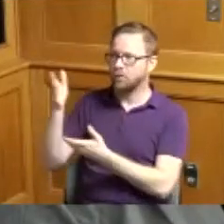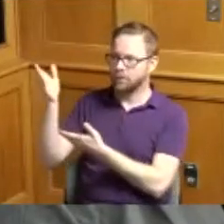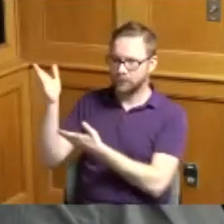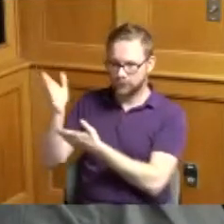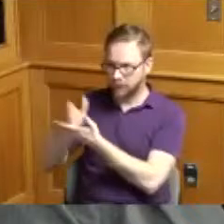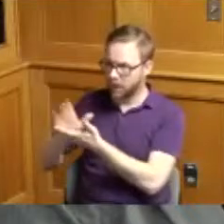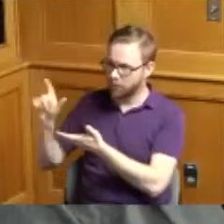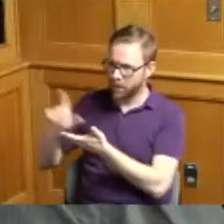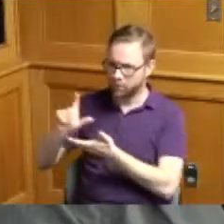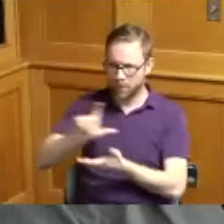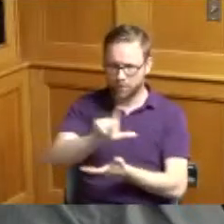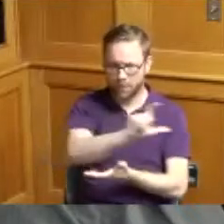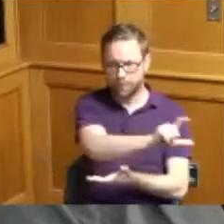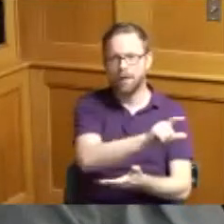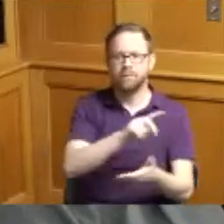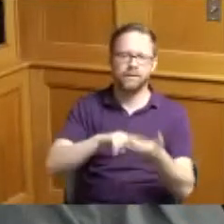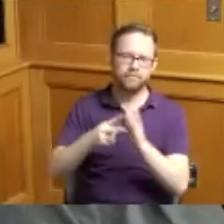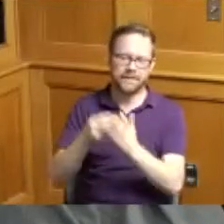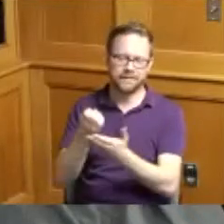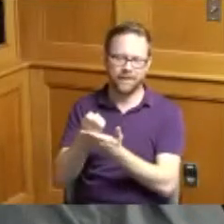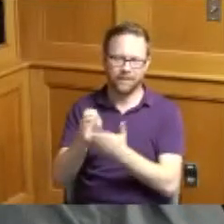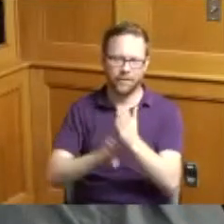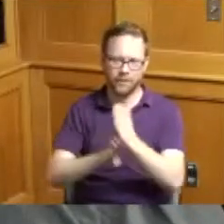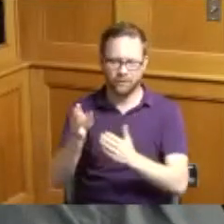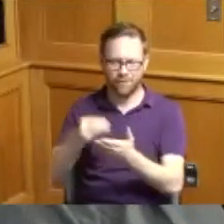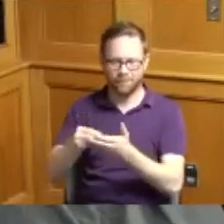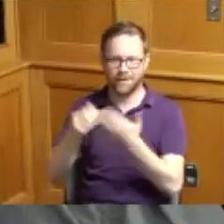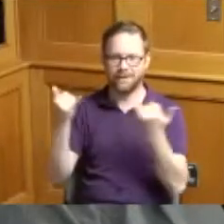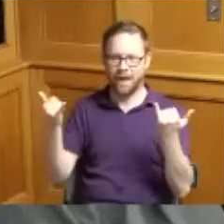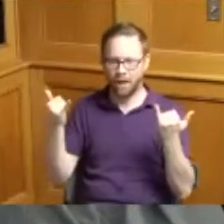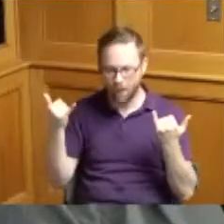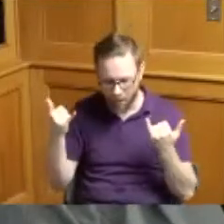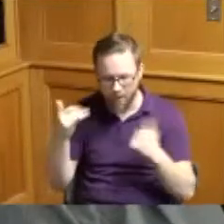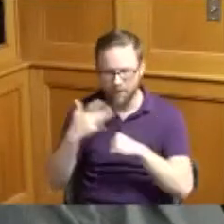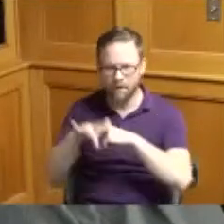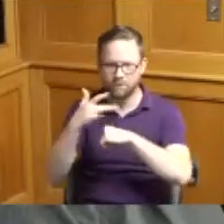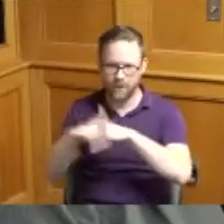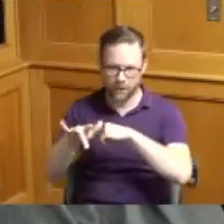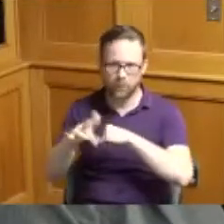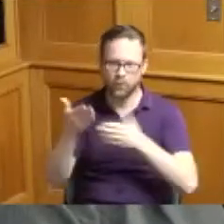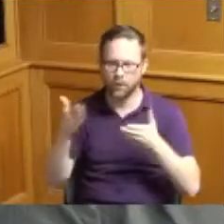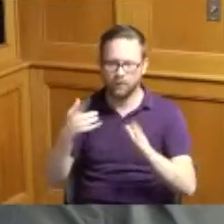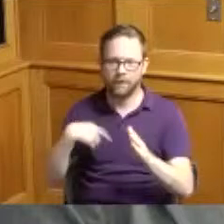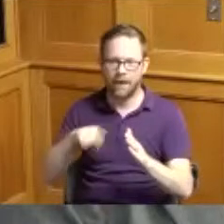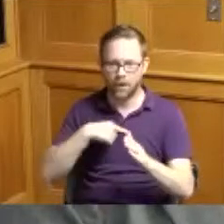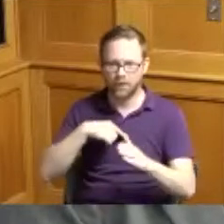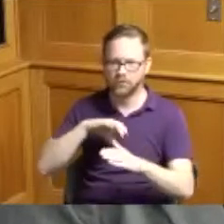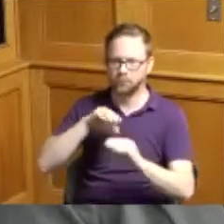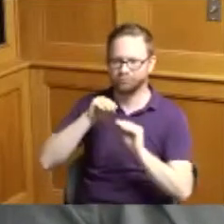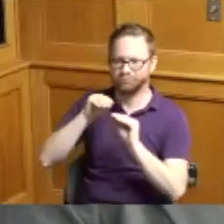freed up some economic development dollars and allowed us to do this new tourism attraction